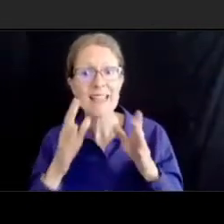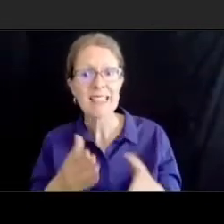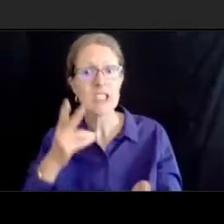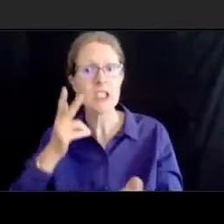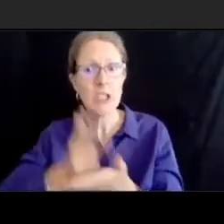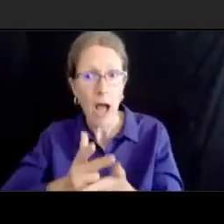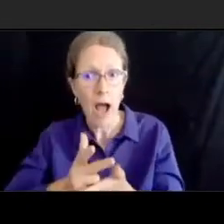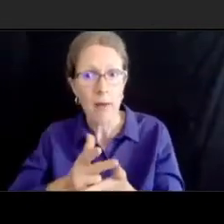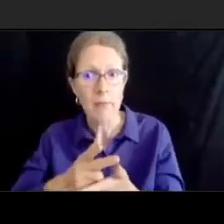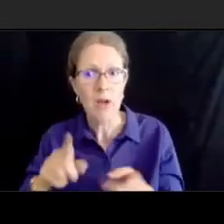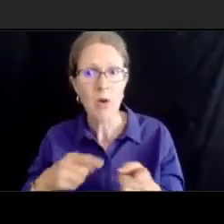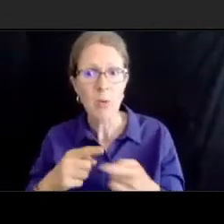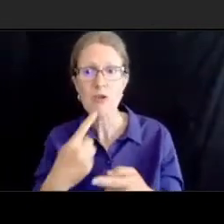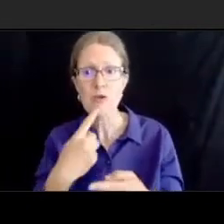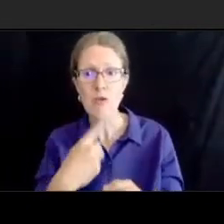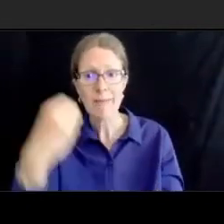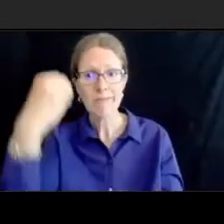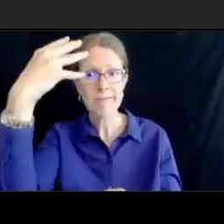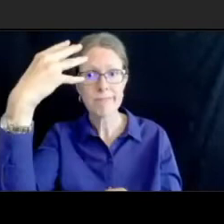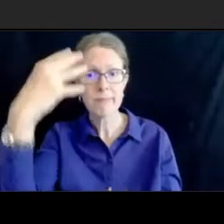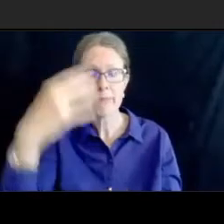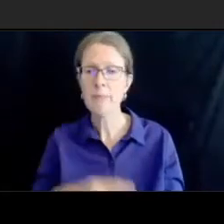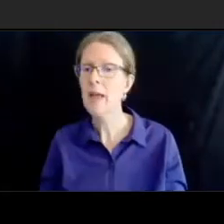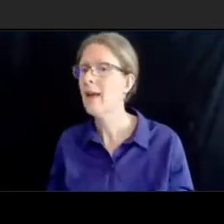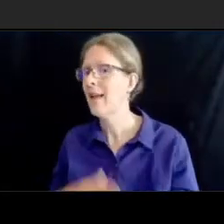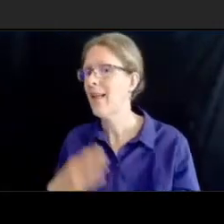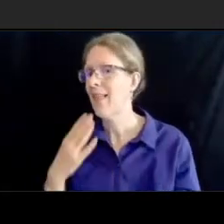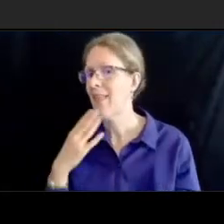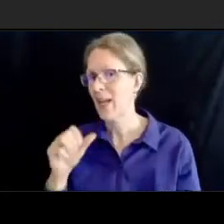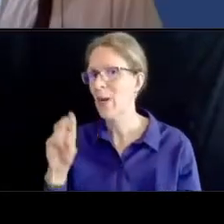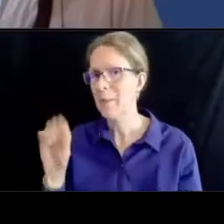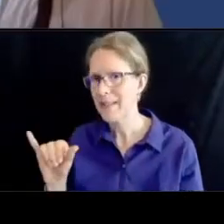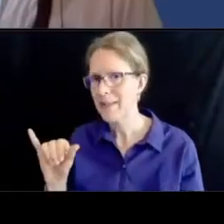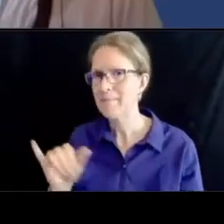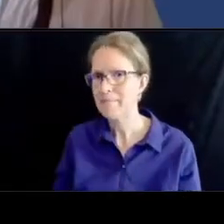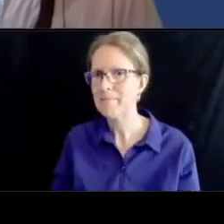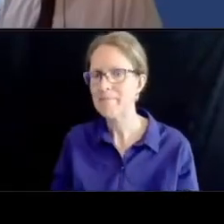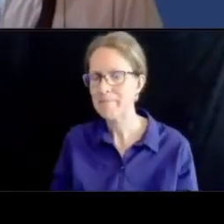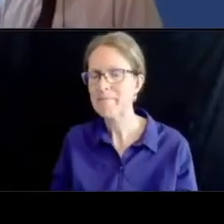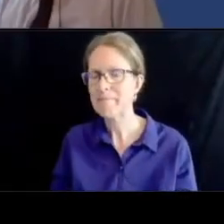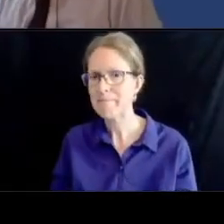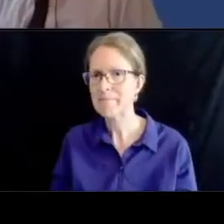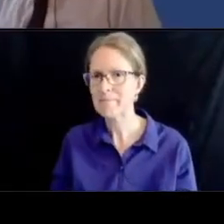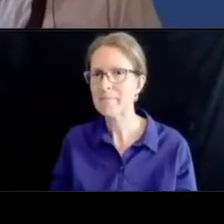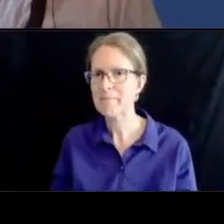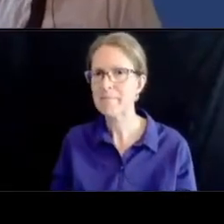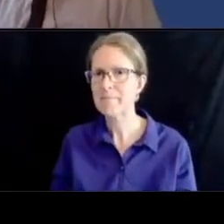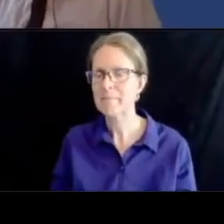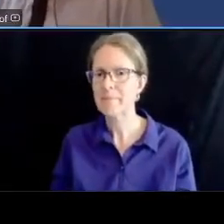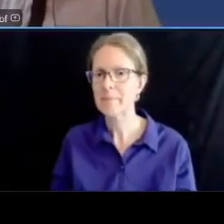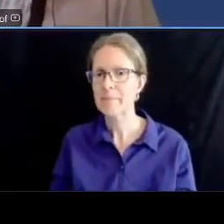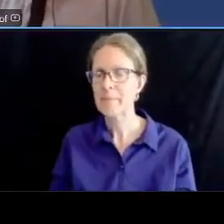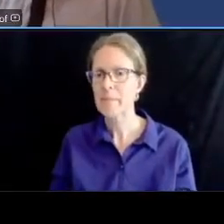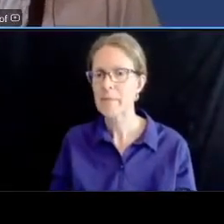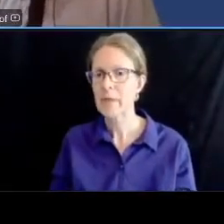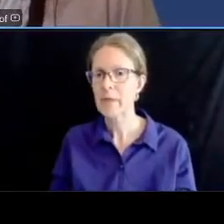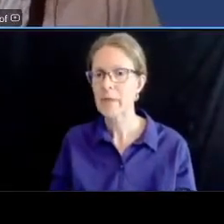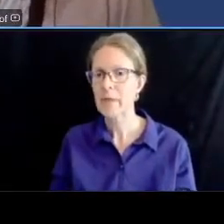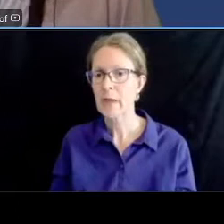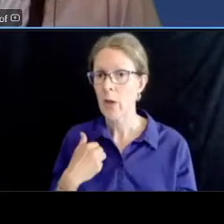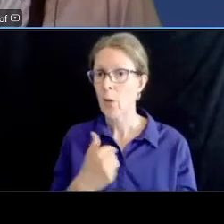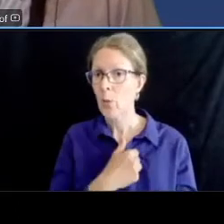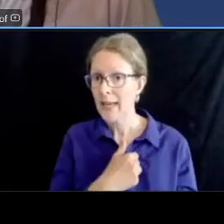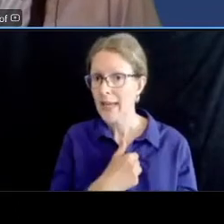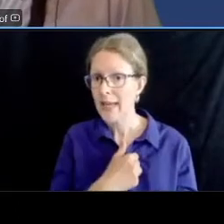thank you amy yeah thank you amy for your question uh we um hope that the scooters will also be in